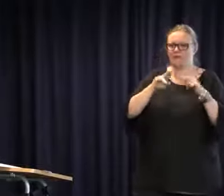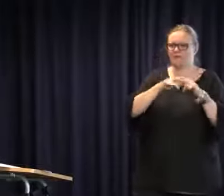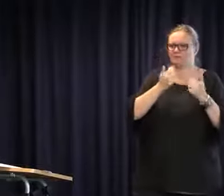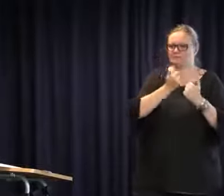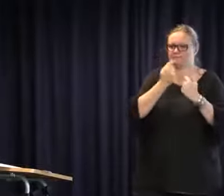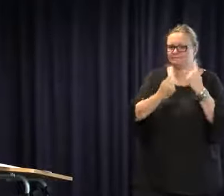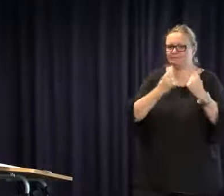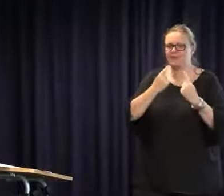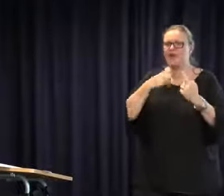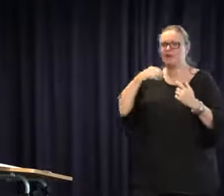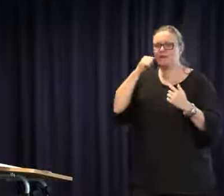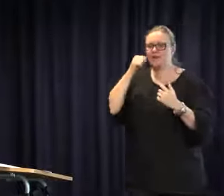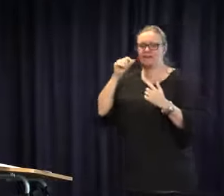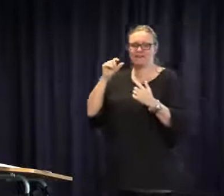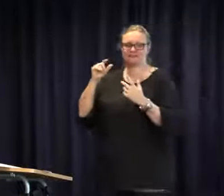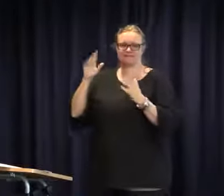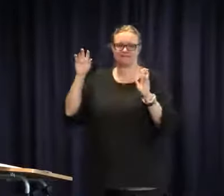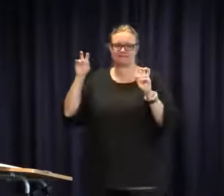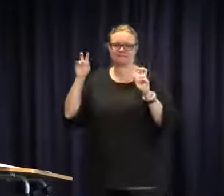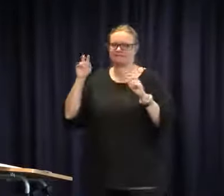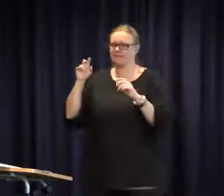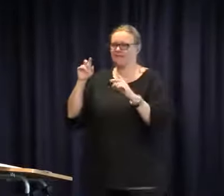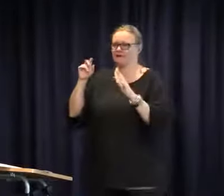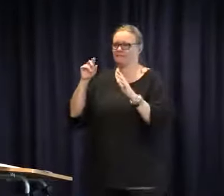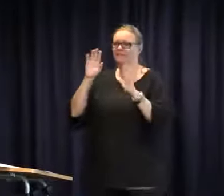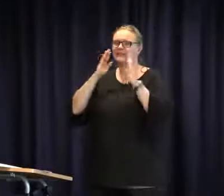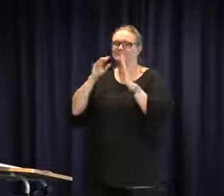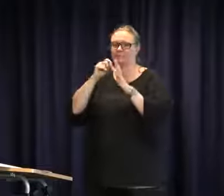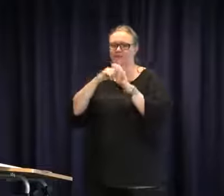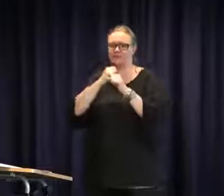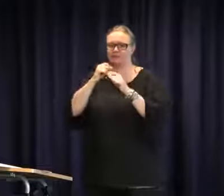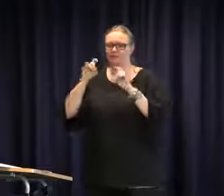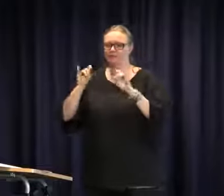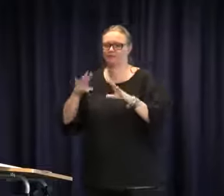perhaps a support group for parents to be able to support one another. I know that you've